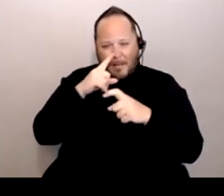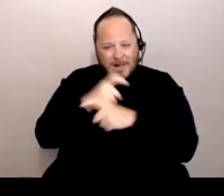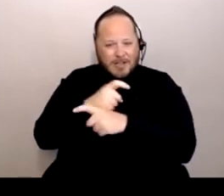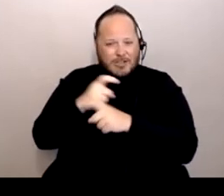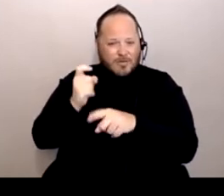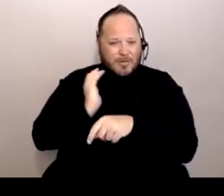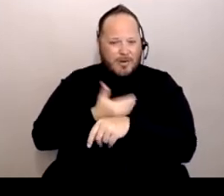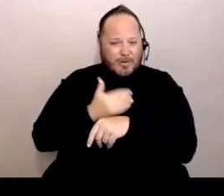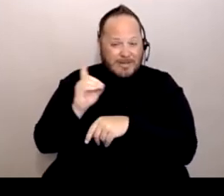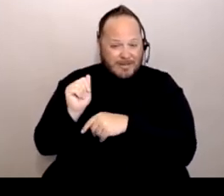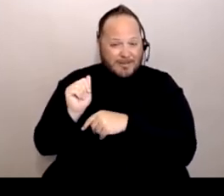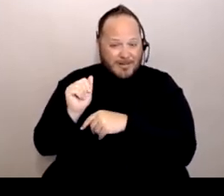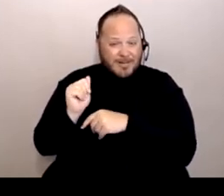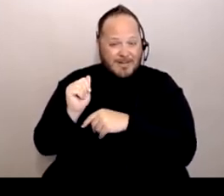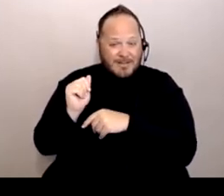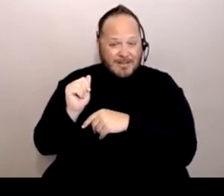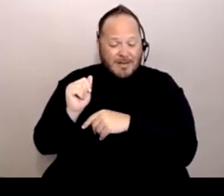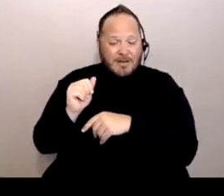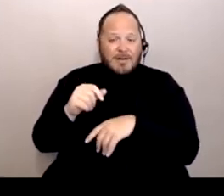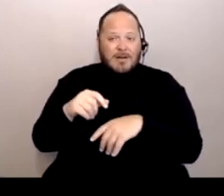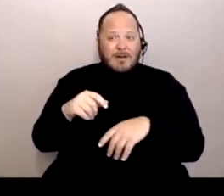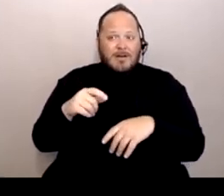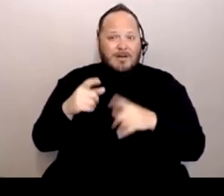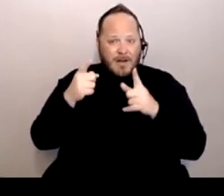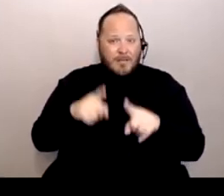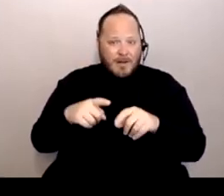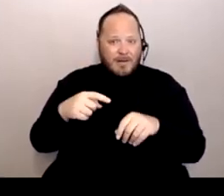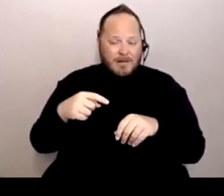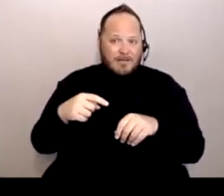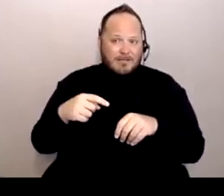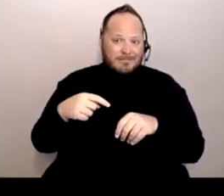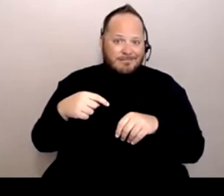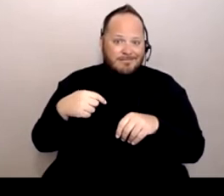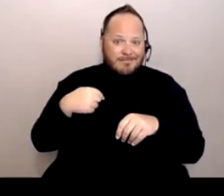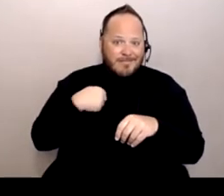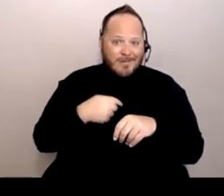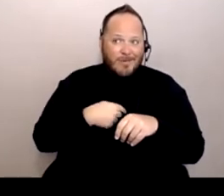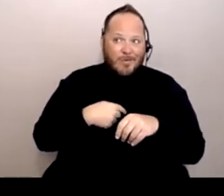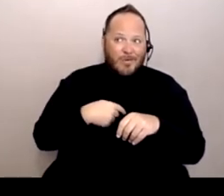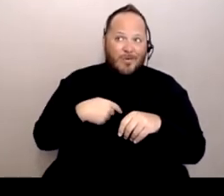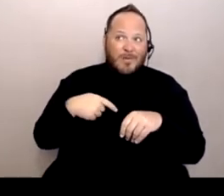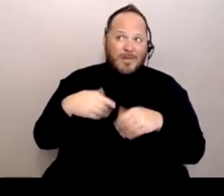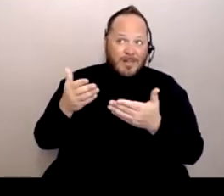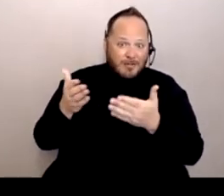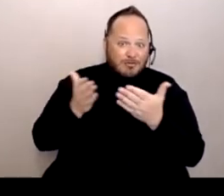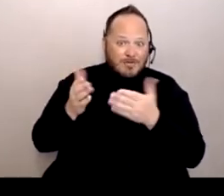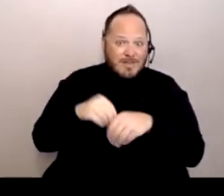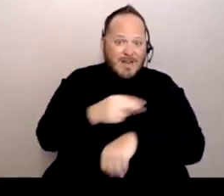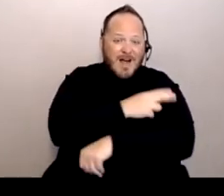we were put onto the back burner of getting services in the hospital systems because they were saying, "Well, you know,